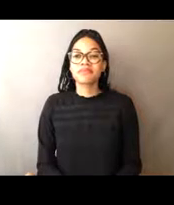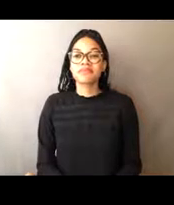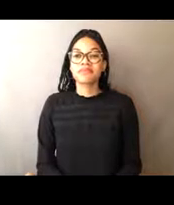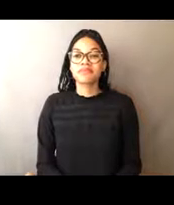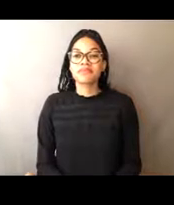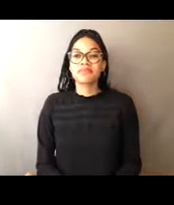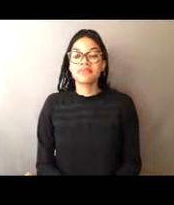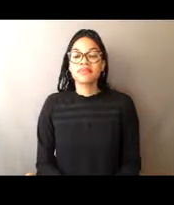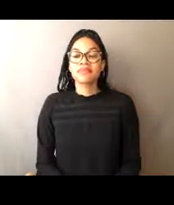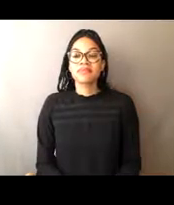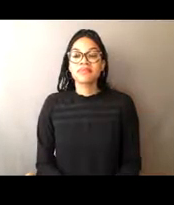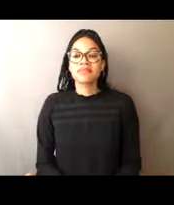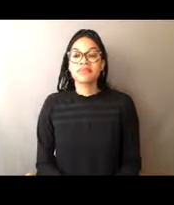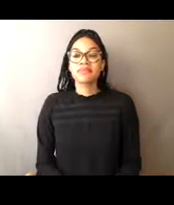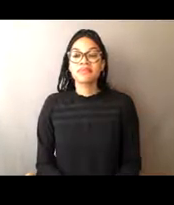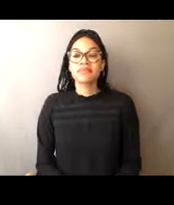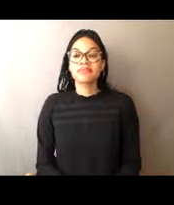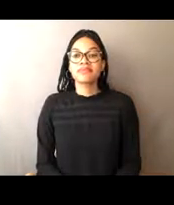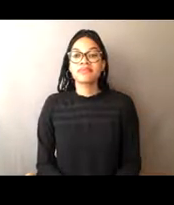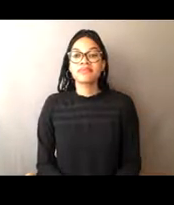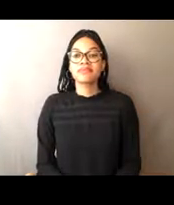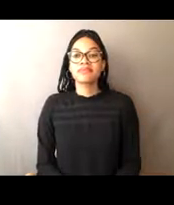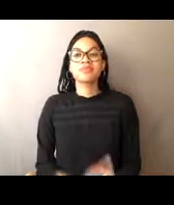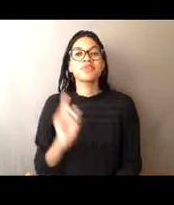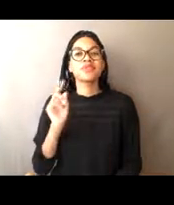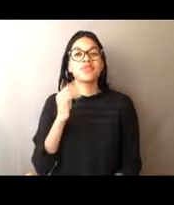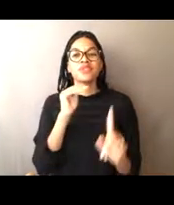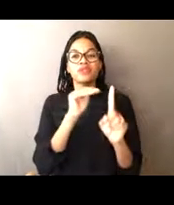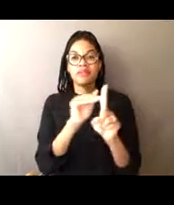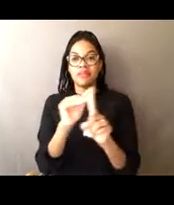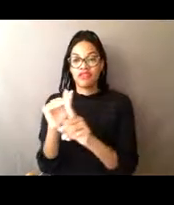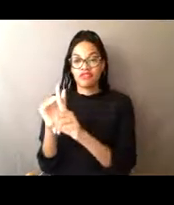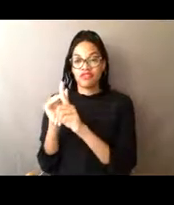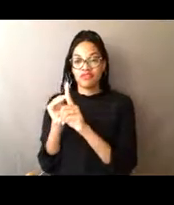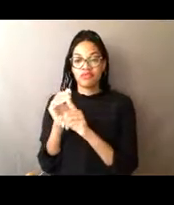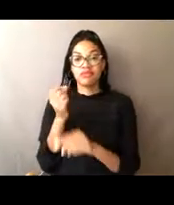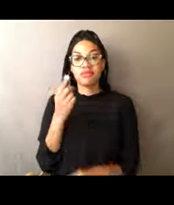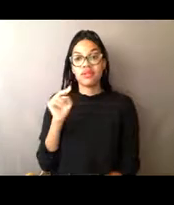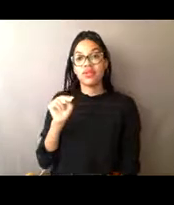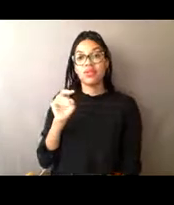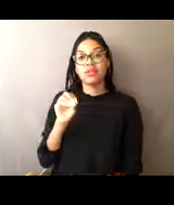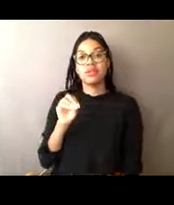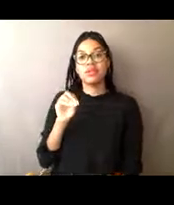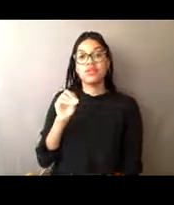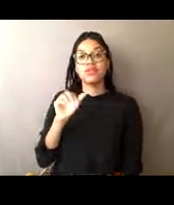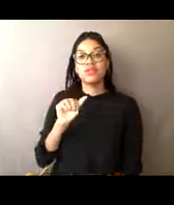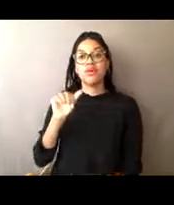All right, so just a reminder, Lisa already mentioned this, but NOAA stands for the National Oceanic